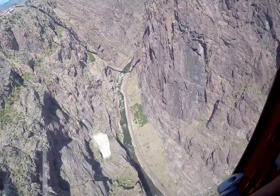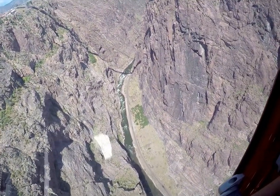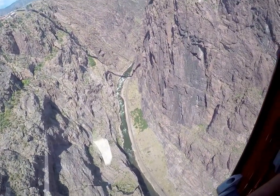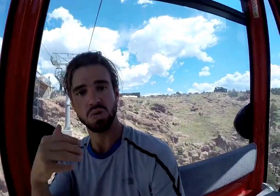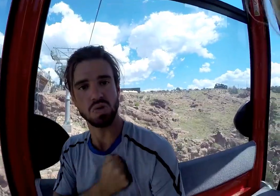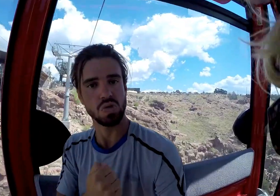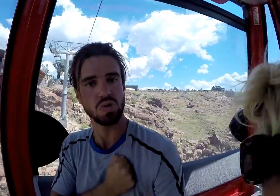This was terrifying enough to give me some heart beats.